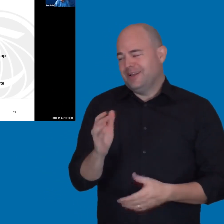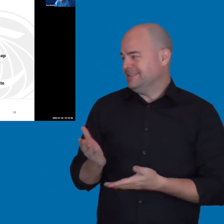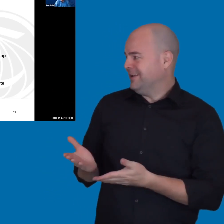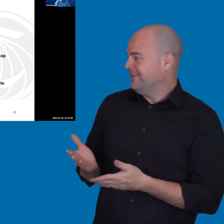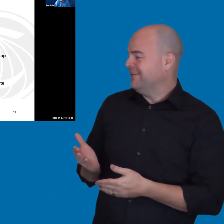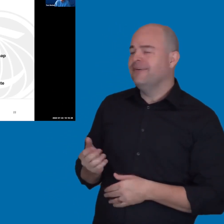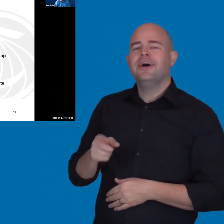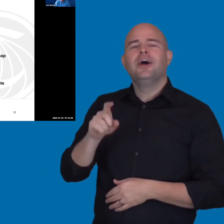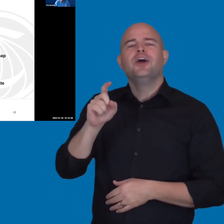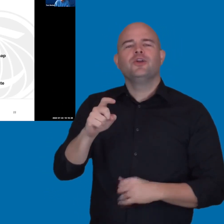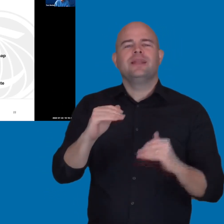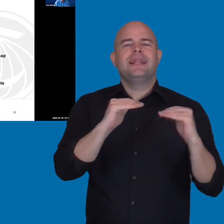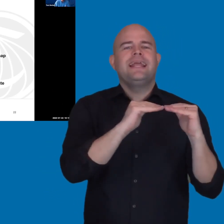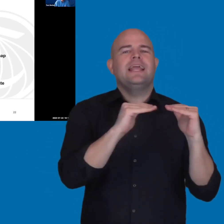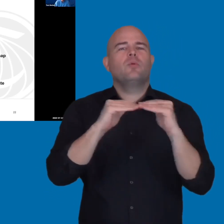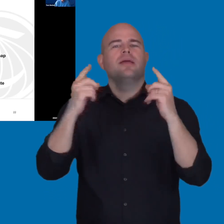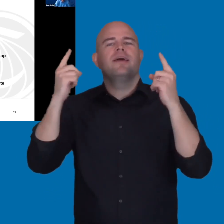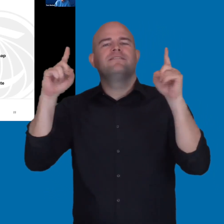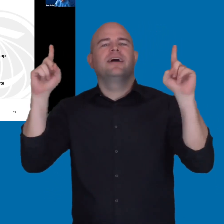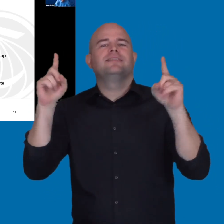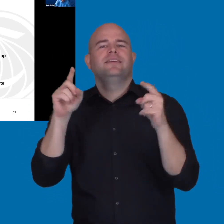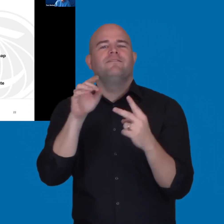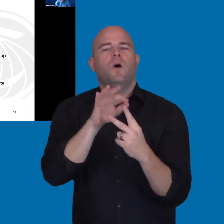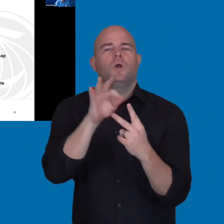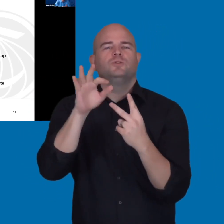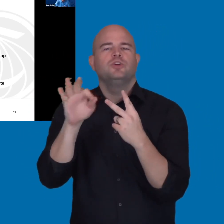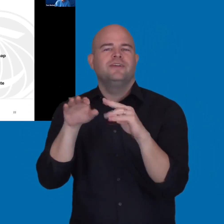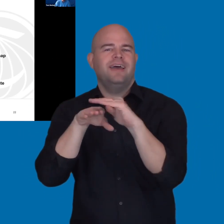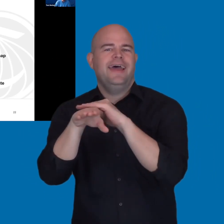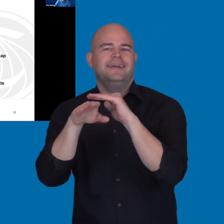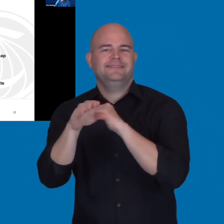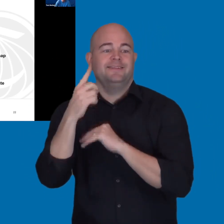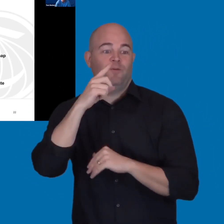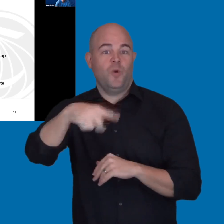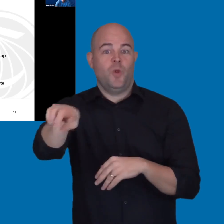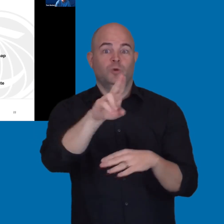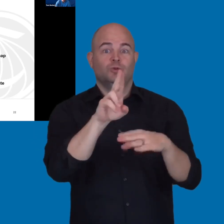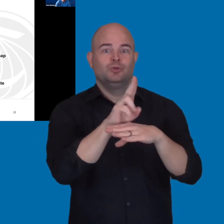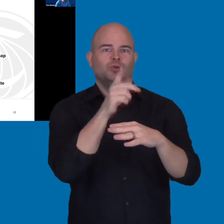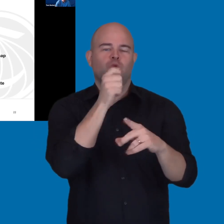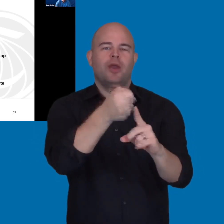as Equally Effective Alternative Access for users that will be impacted by those barriers.